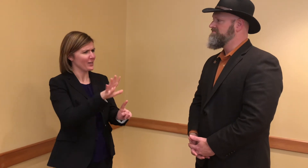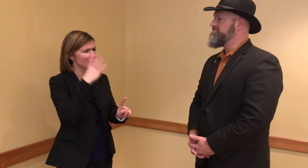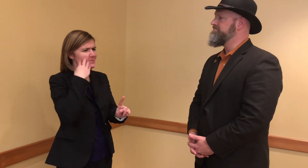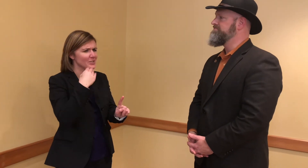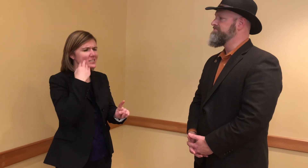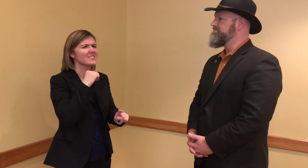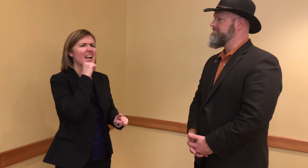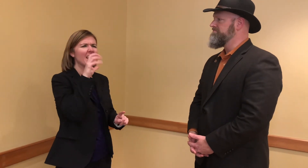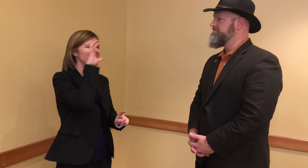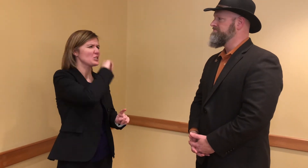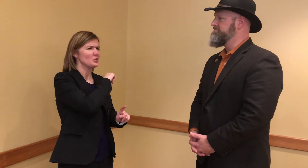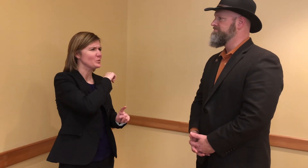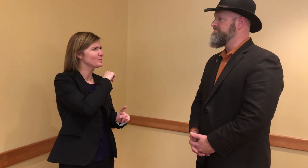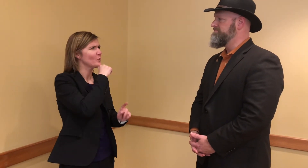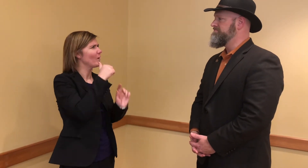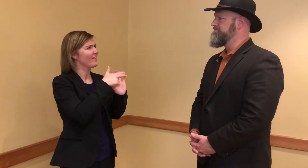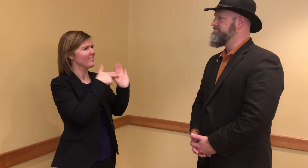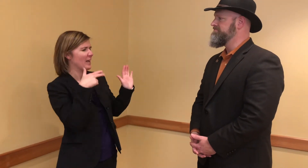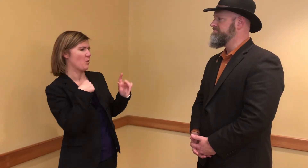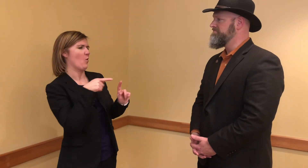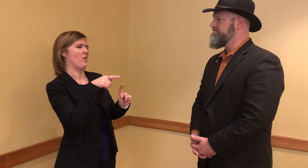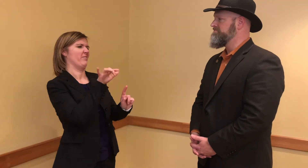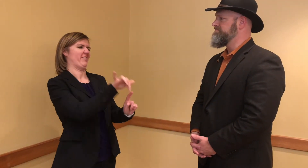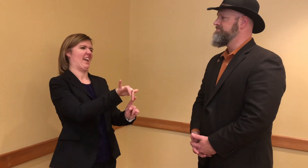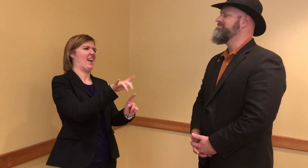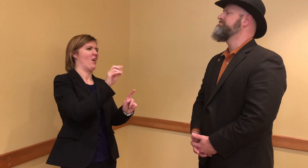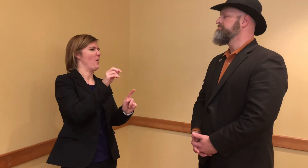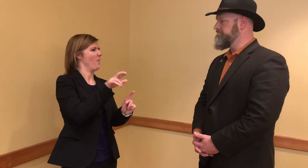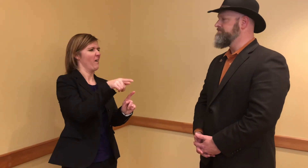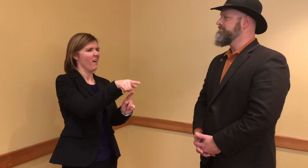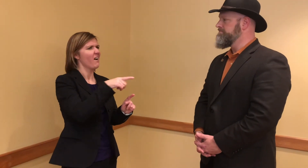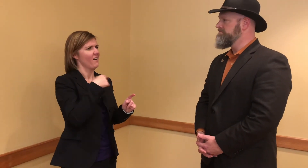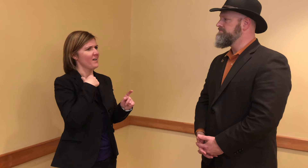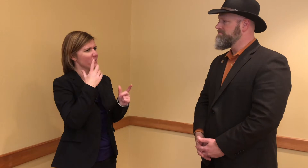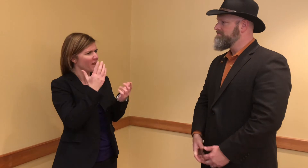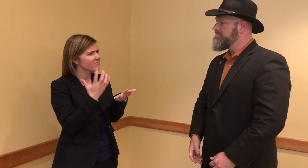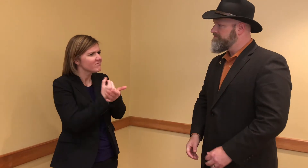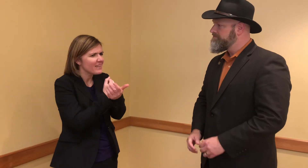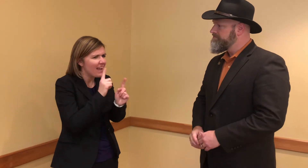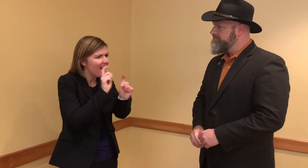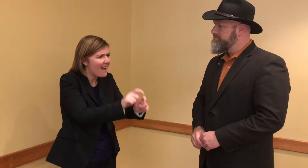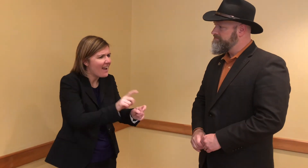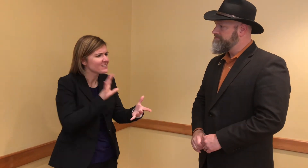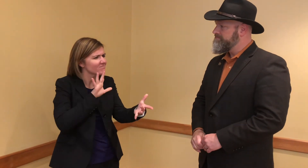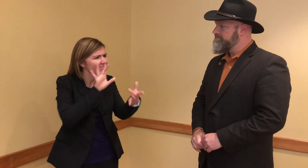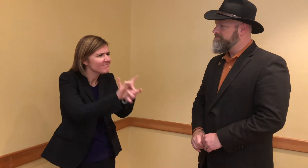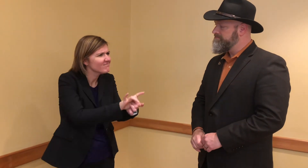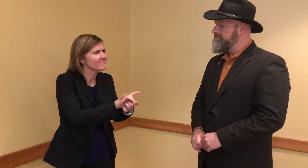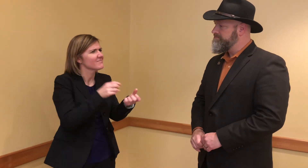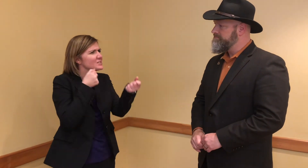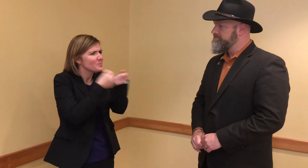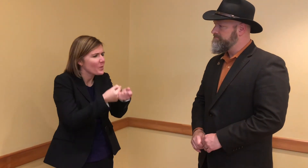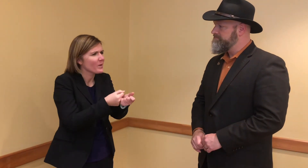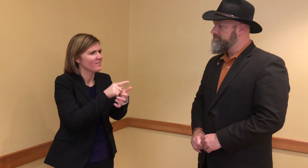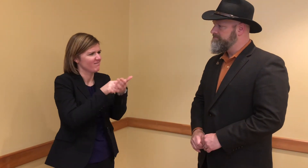and don't make assumptions about their experiences. Don't label them or create stereotypes; chat, ask, and connect with them and support them instead.